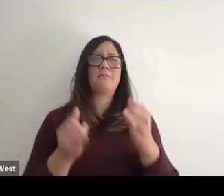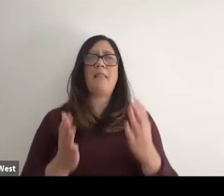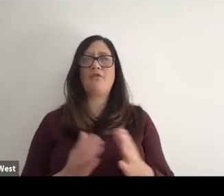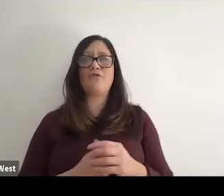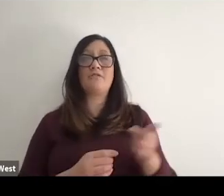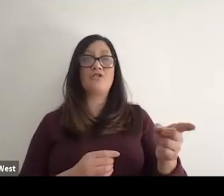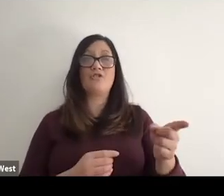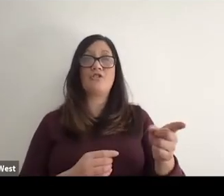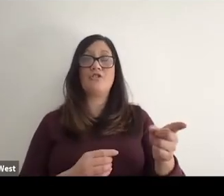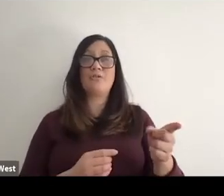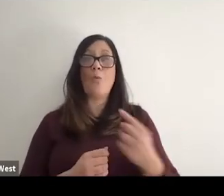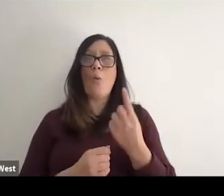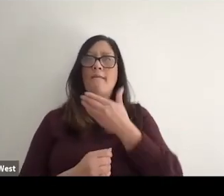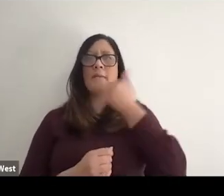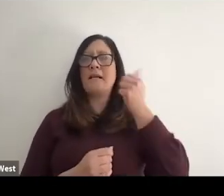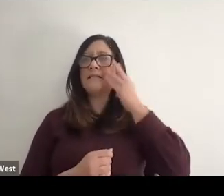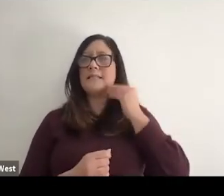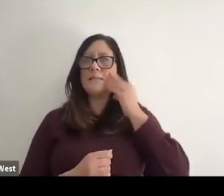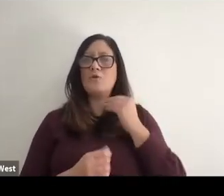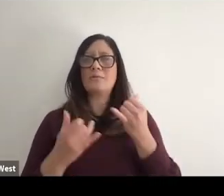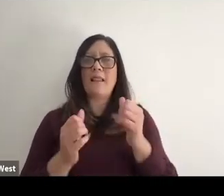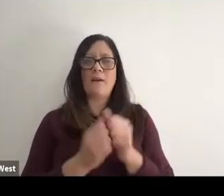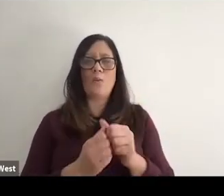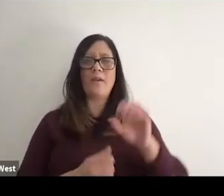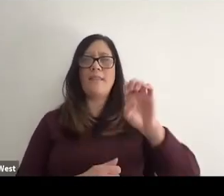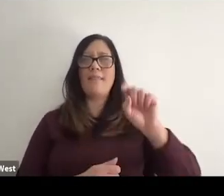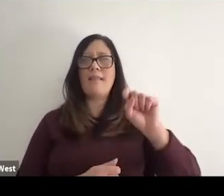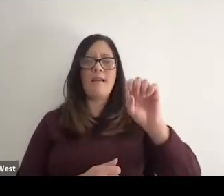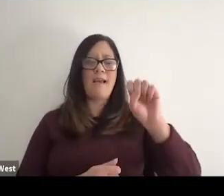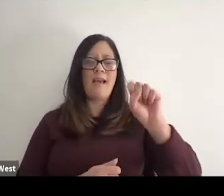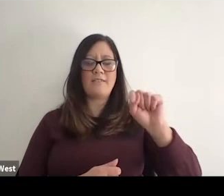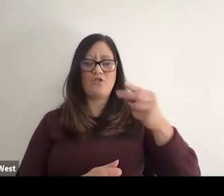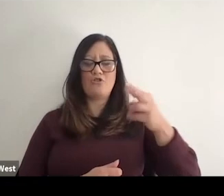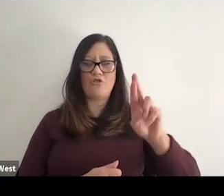speaking and says the highlight of her year was playing with Esther bigger